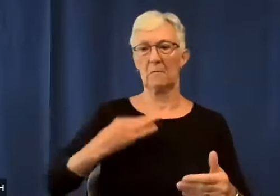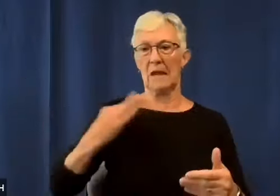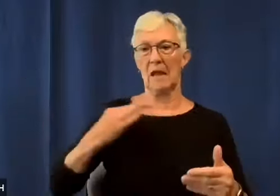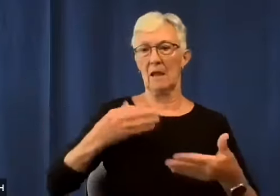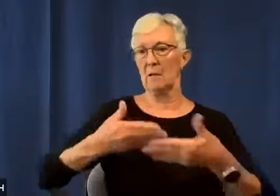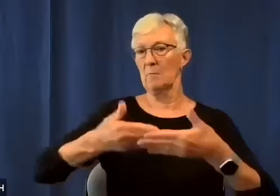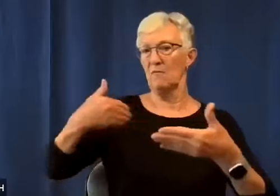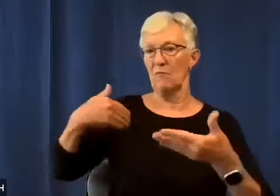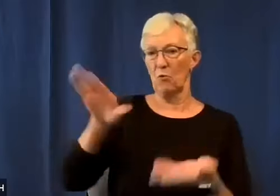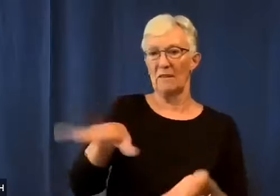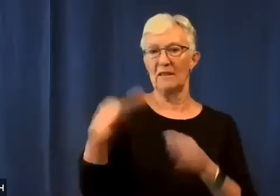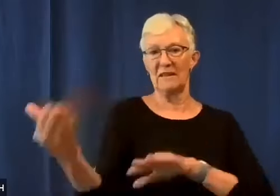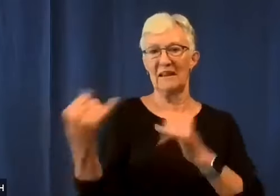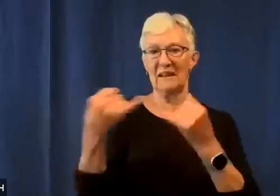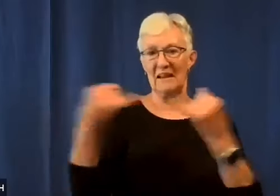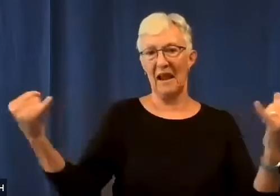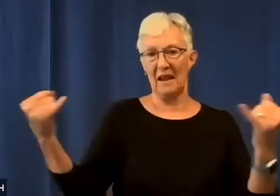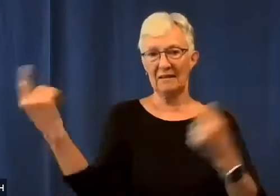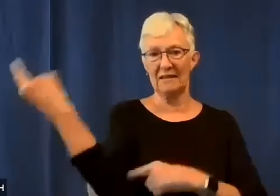prospective applicants to apply before the deadline.